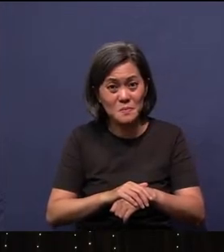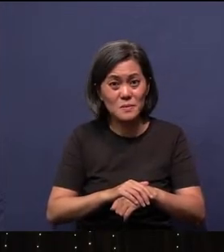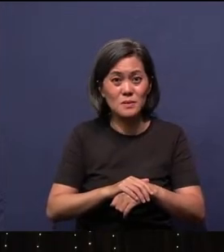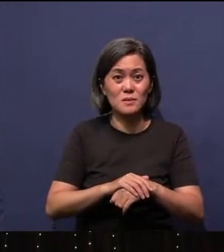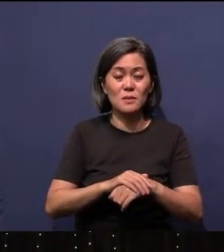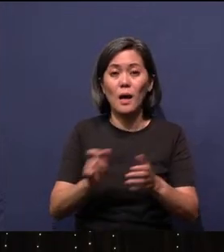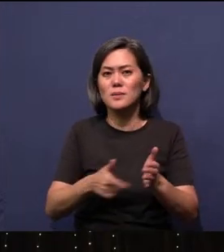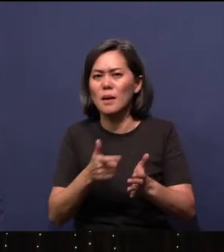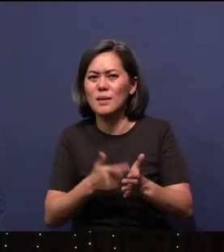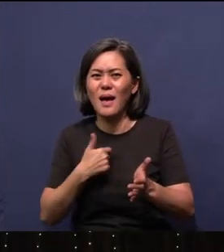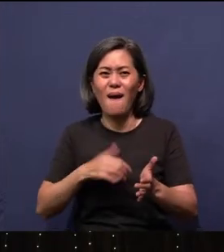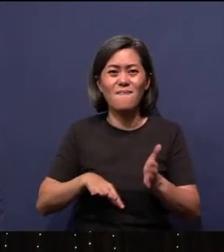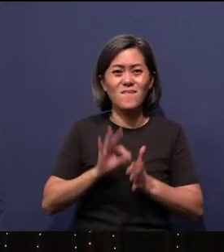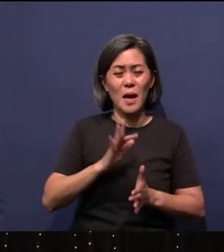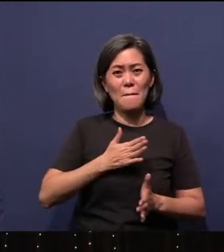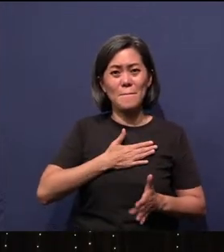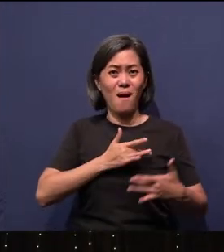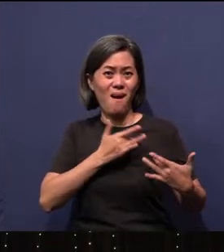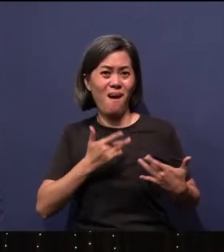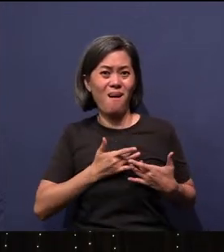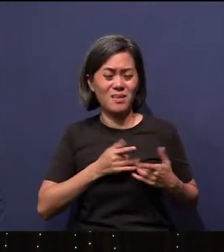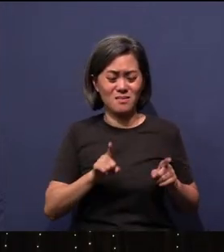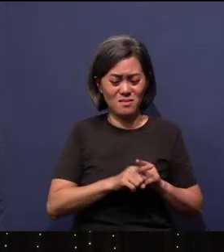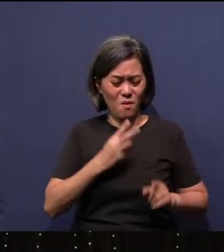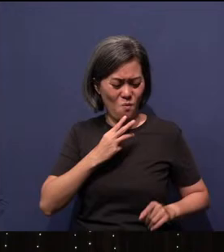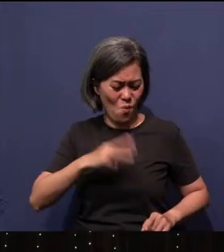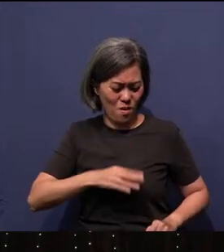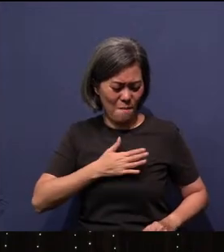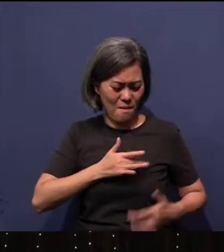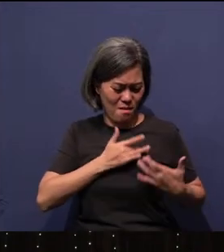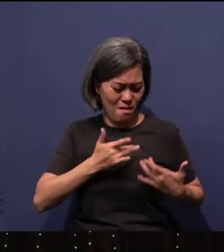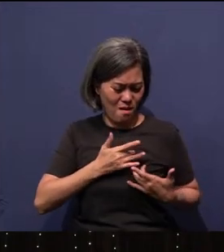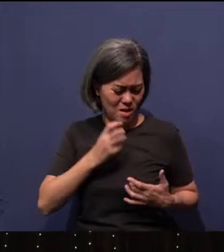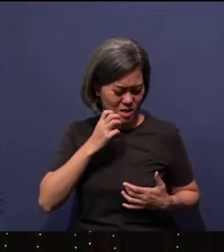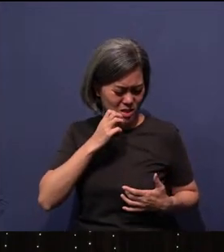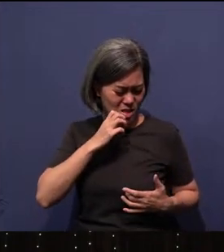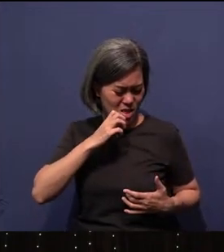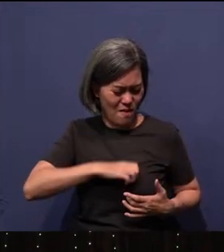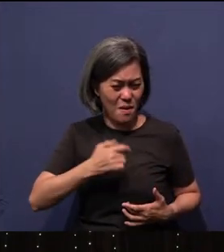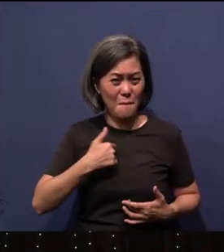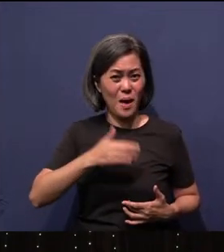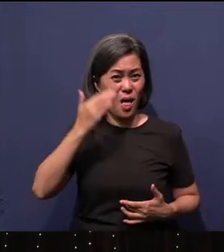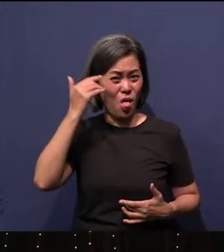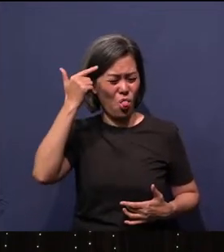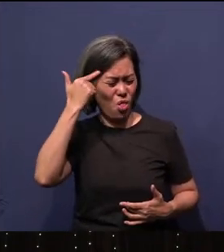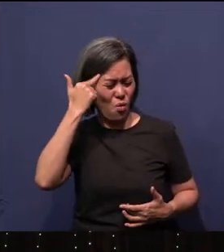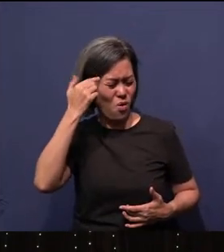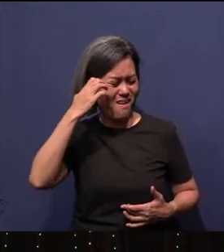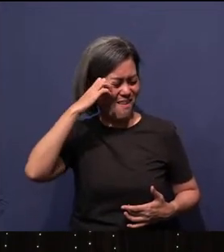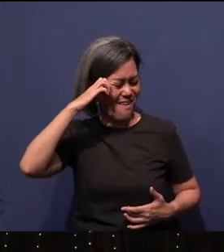Sometimes I find my heart is wicked. My heart is evil. My thoughts are evil. I